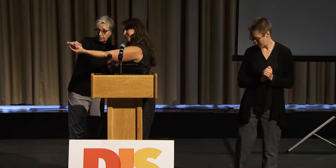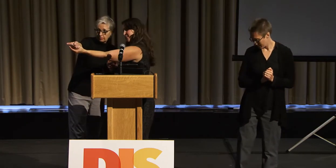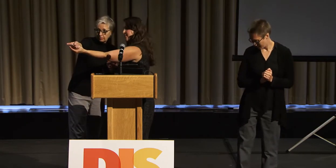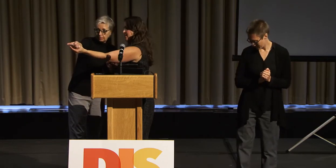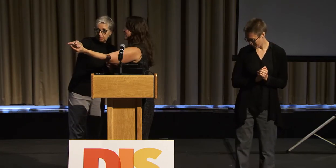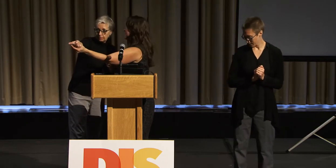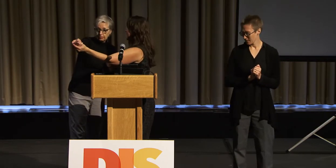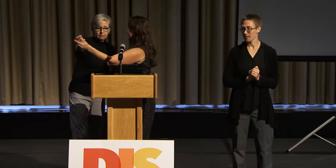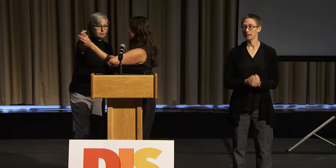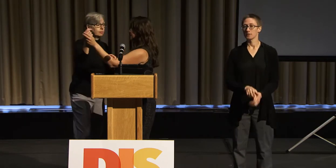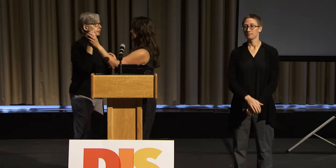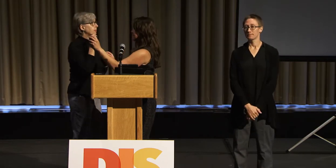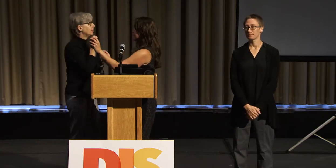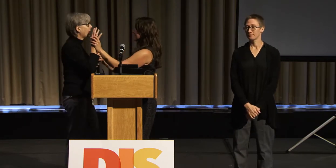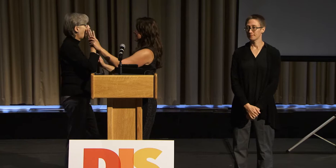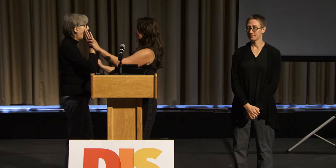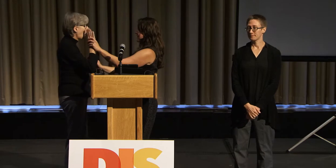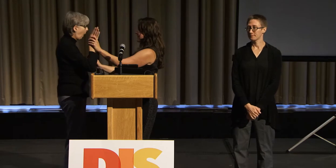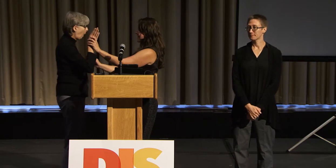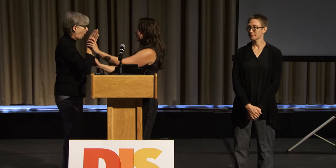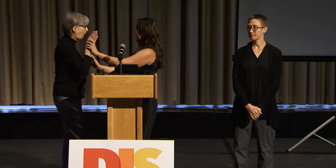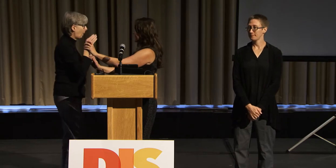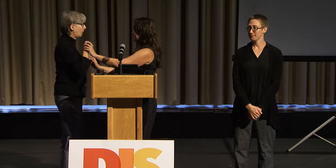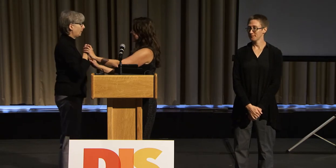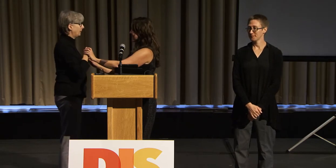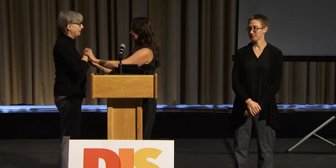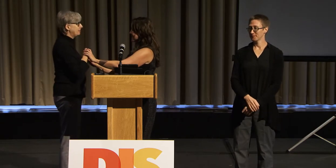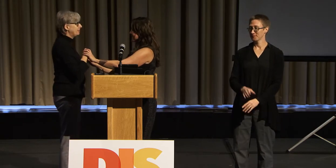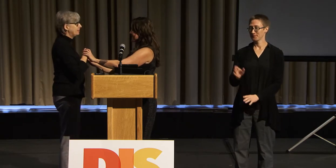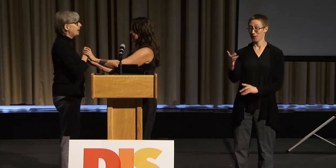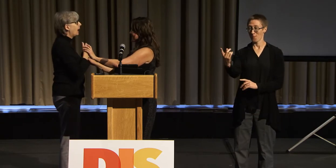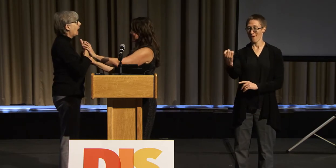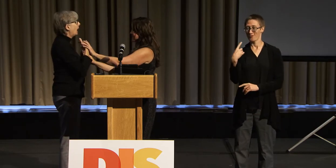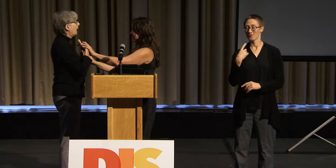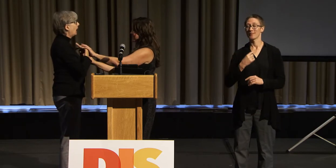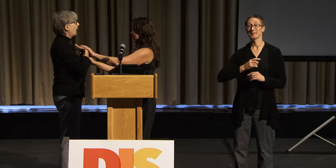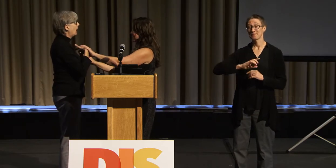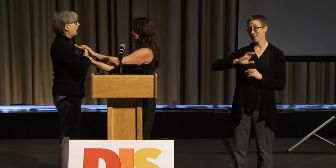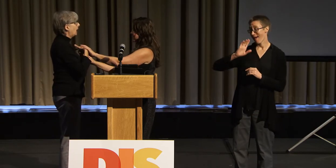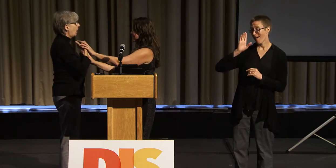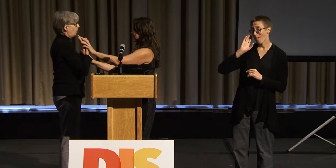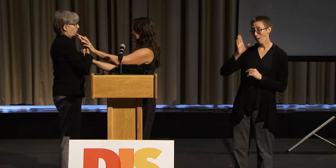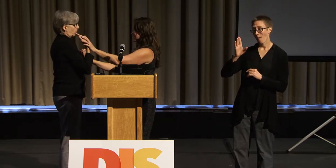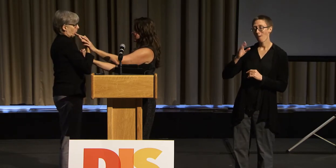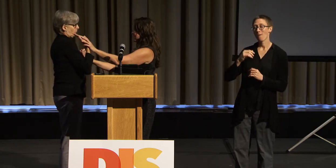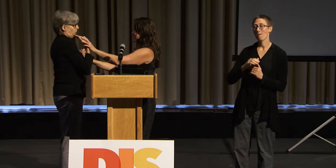Hello. I recently-- earlier this year,